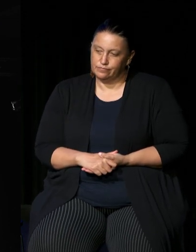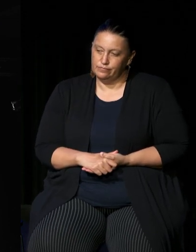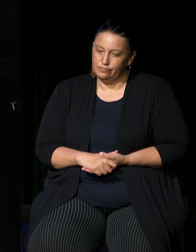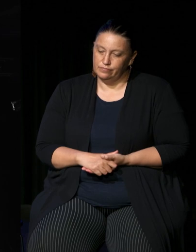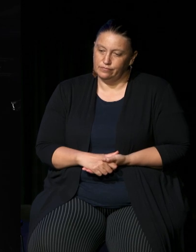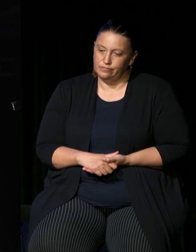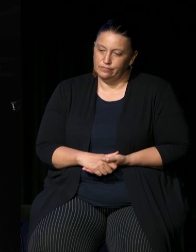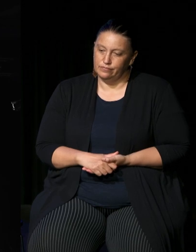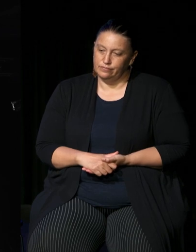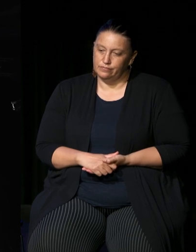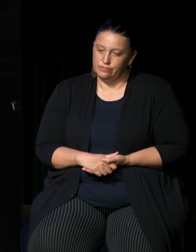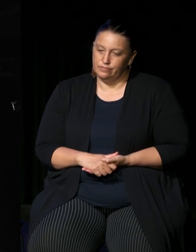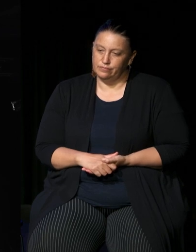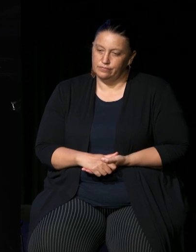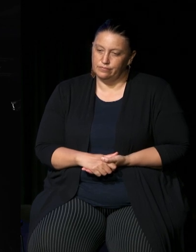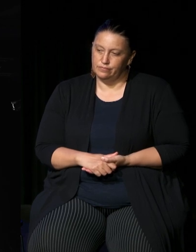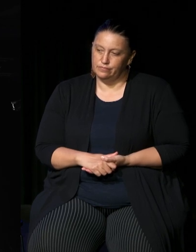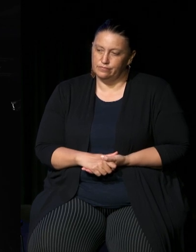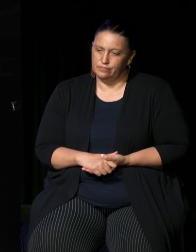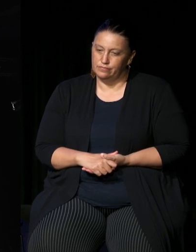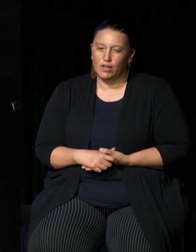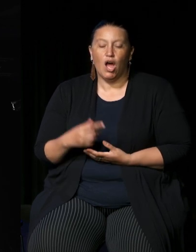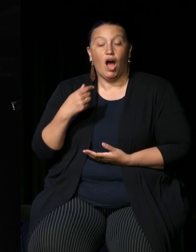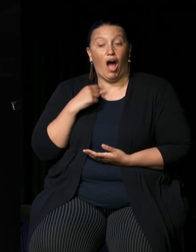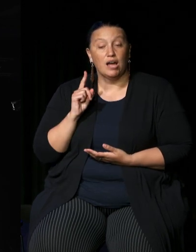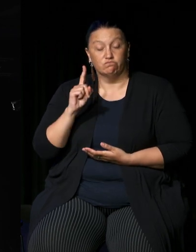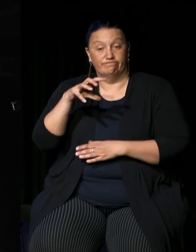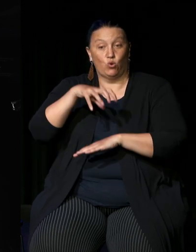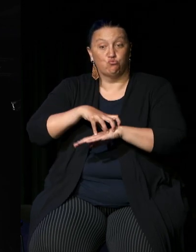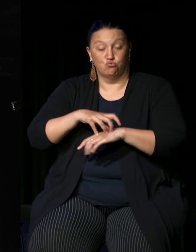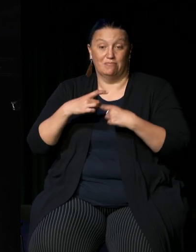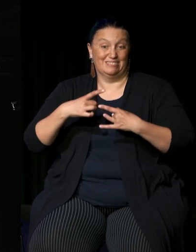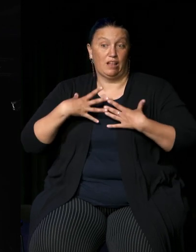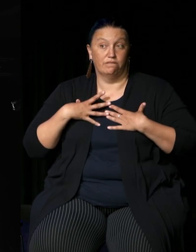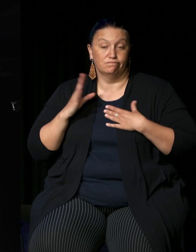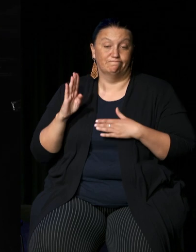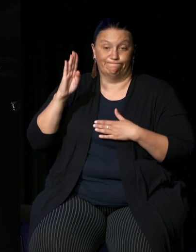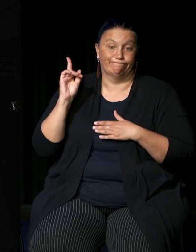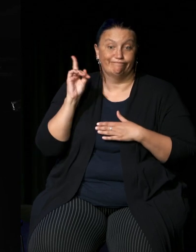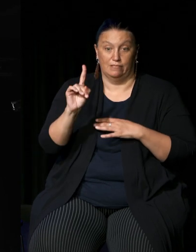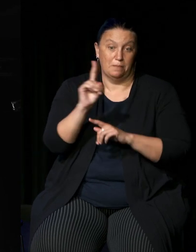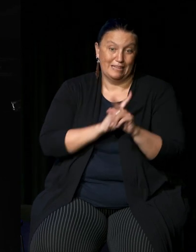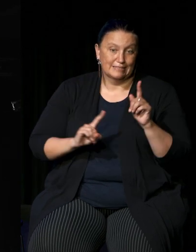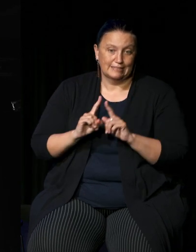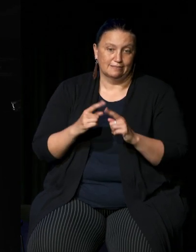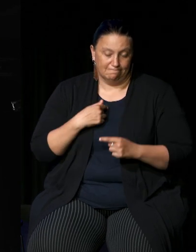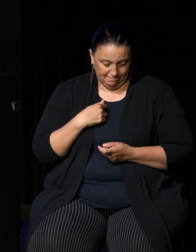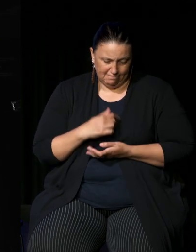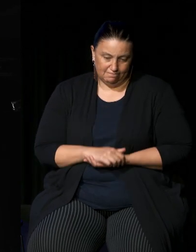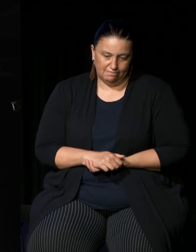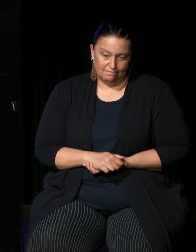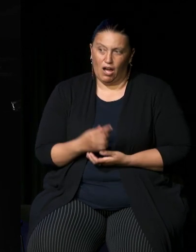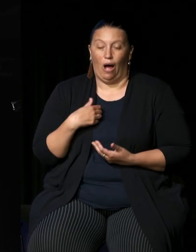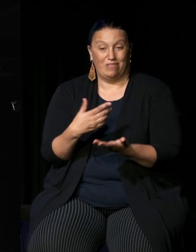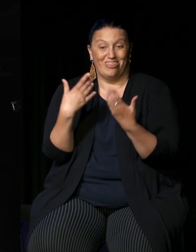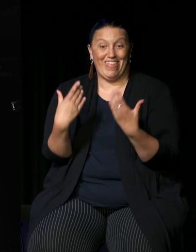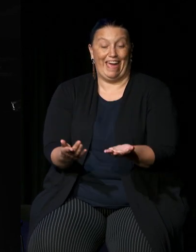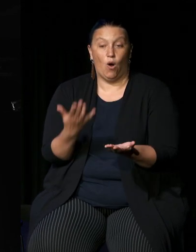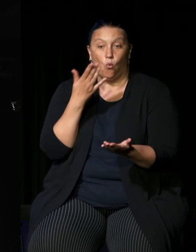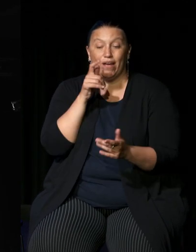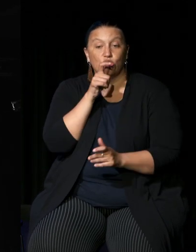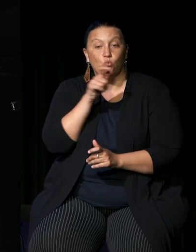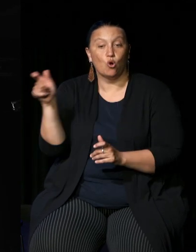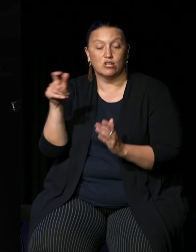well I was a delegate to Uluru um meeting and uh so I was present when those words were read and